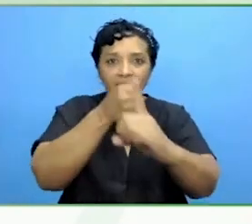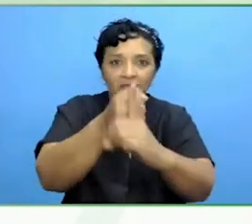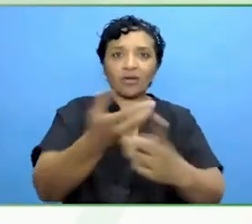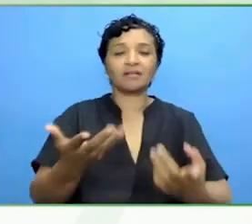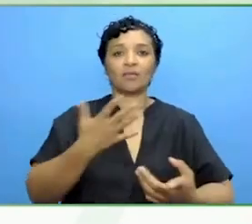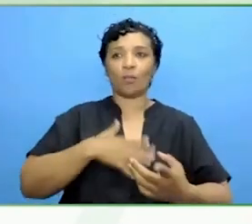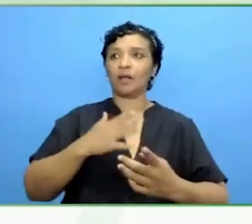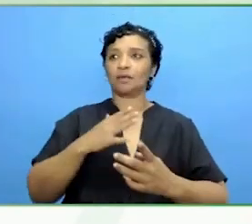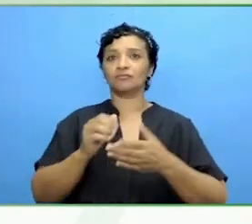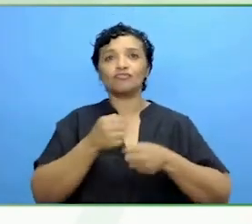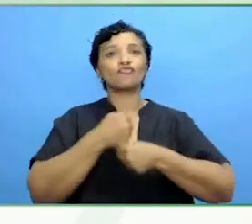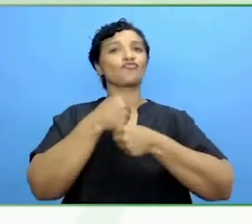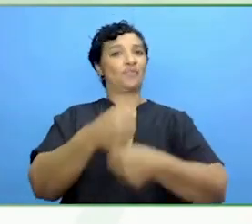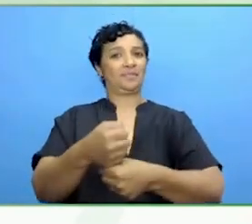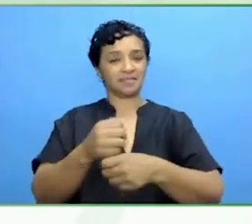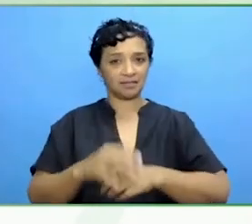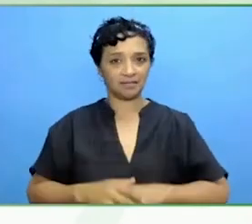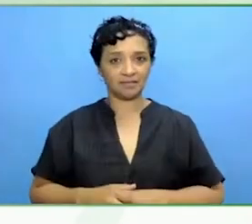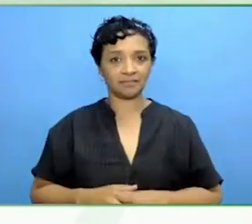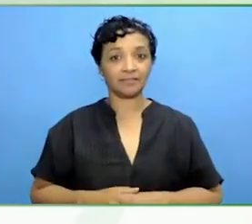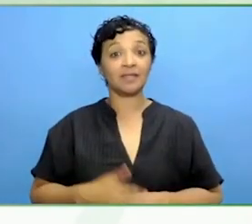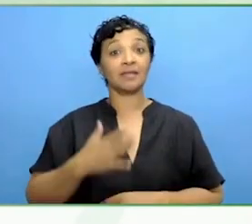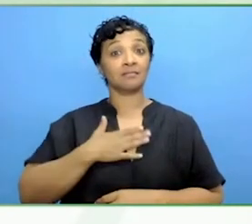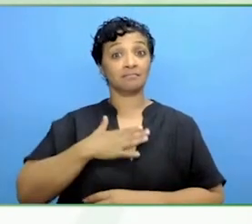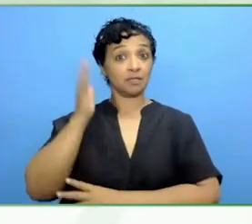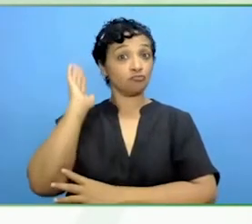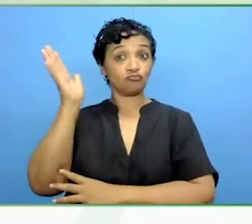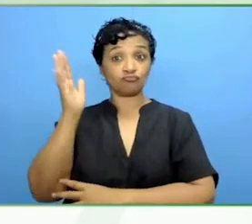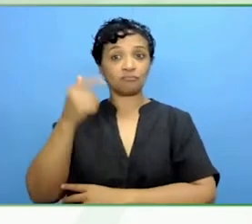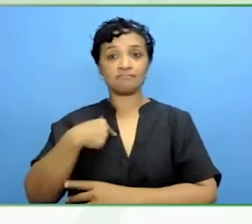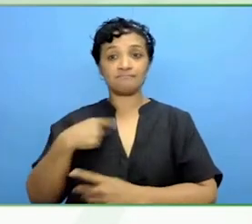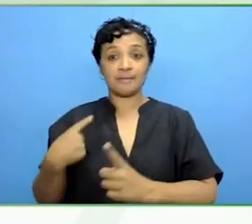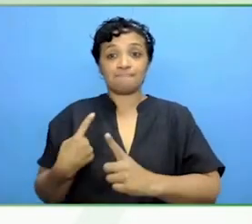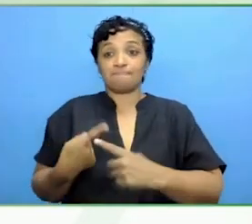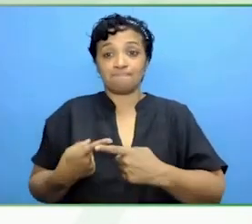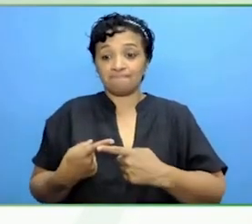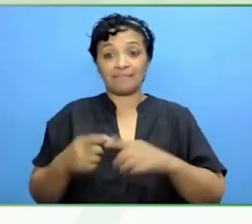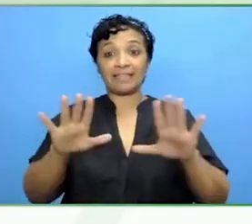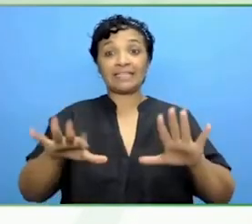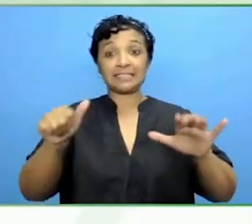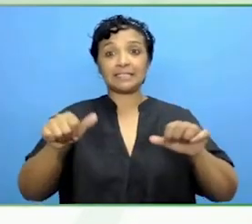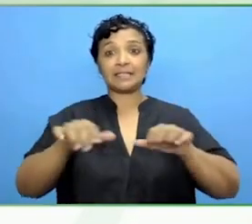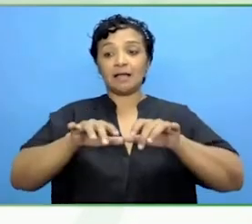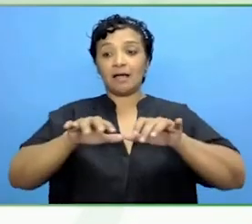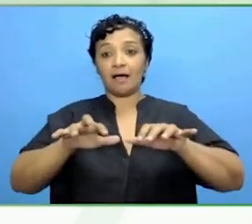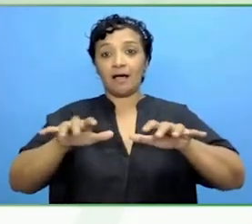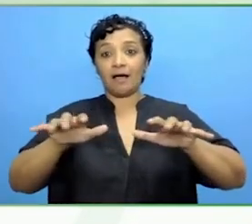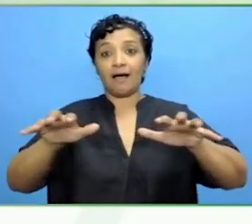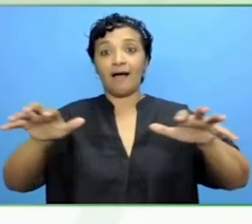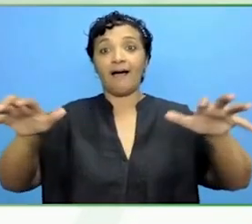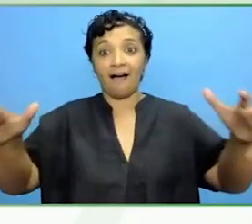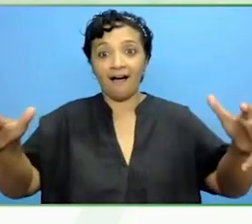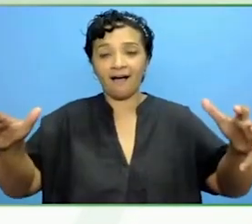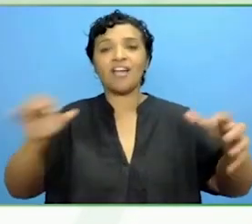My voice carries so far. My 60 leaders can carry it further and there are 34,000 people can carry it even further.